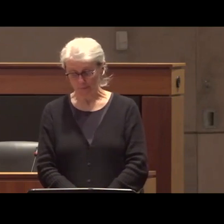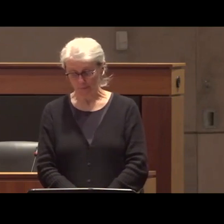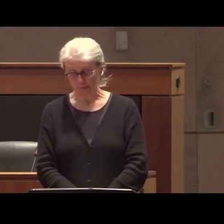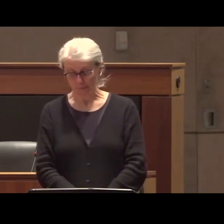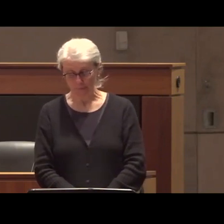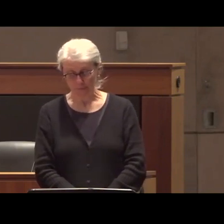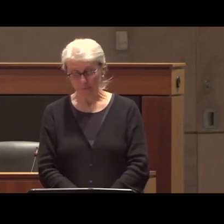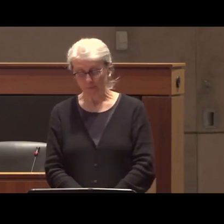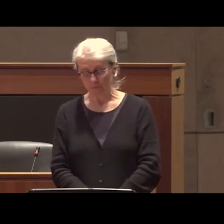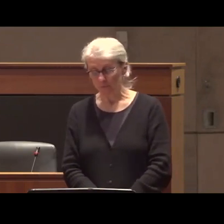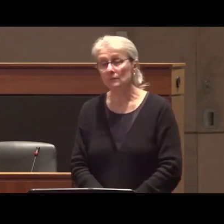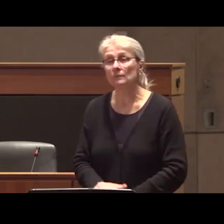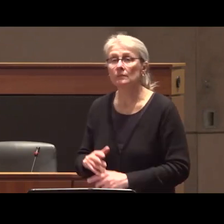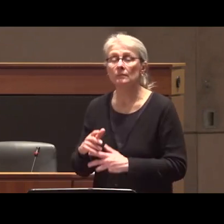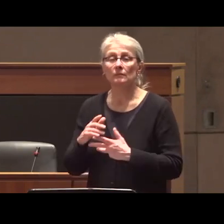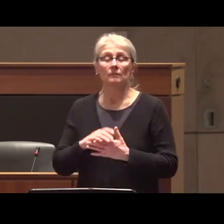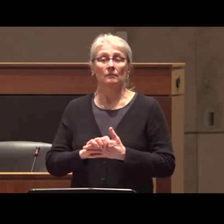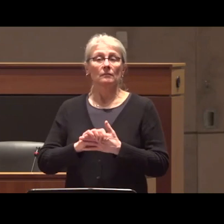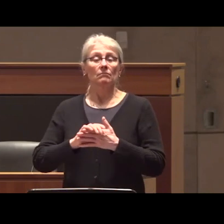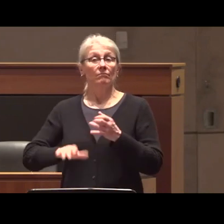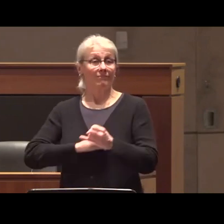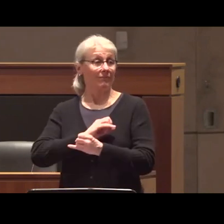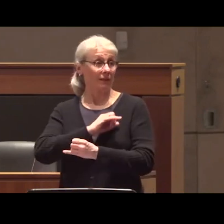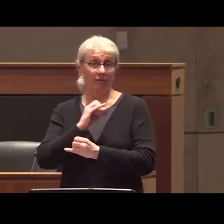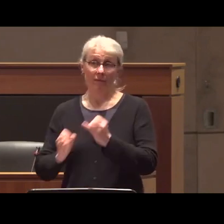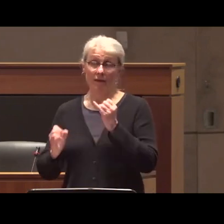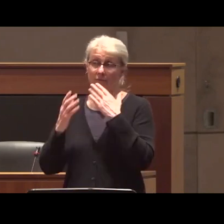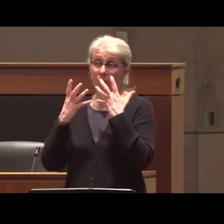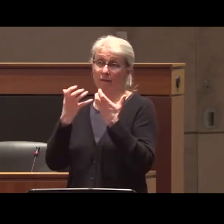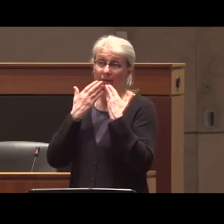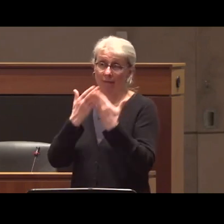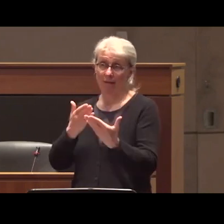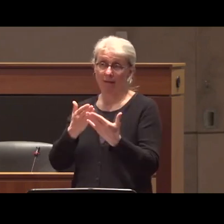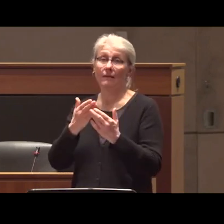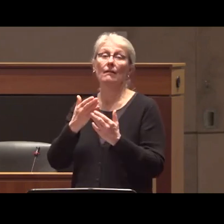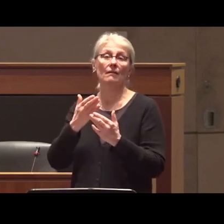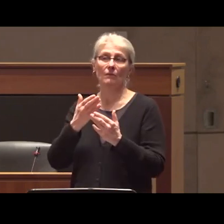so to to wrap up I would like to thank uh both everyone who has joined us here in